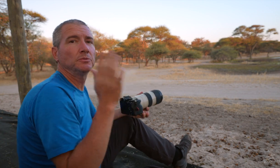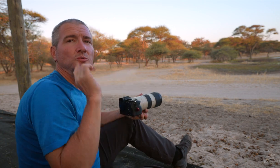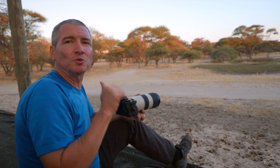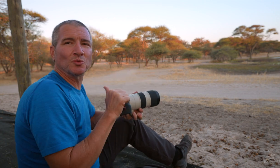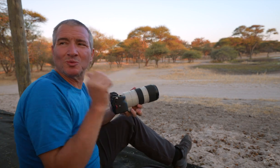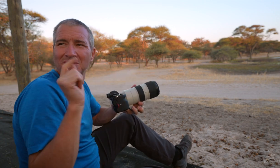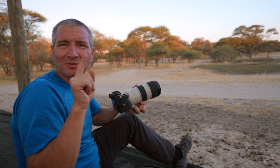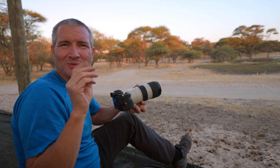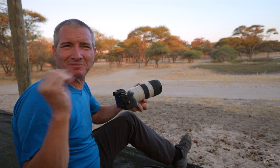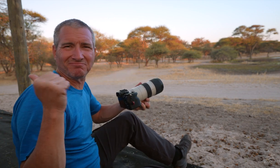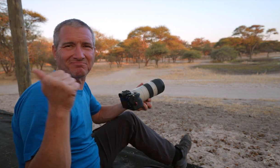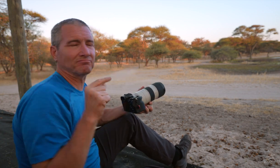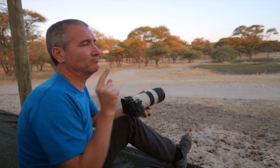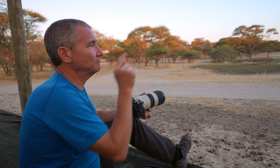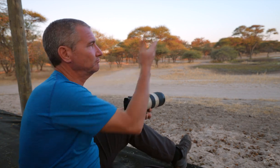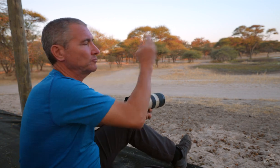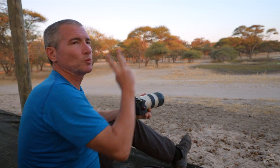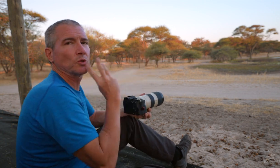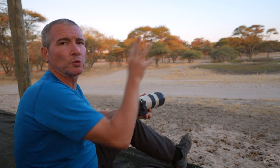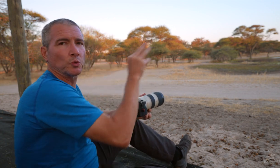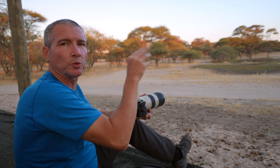we will go with the zoologists to take water from